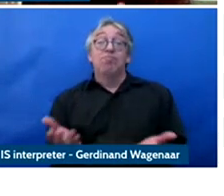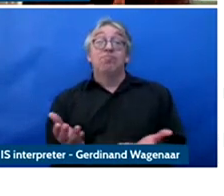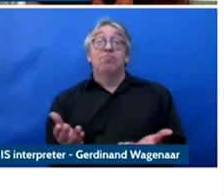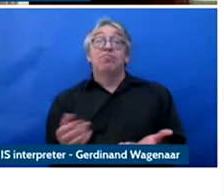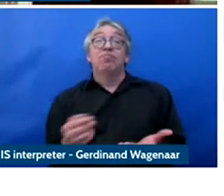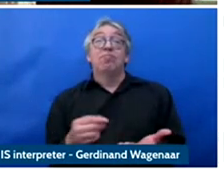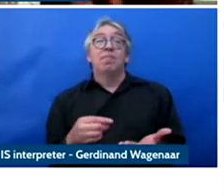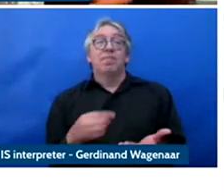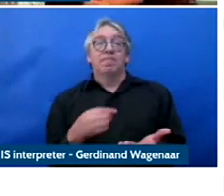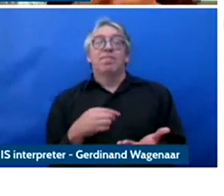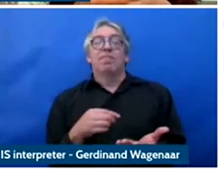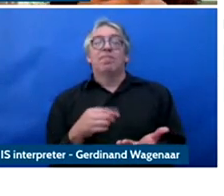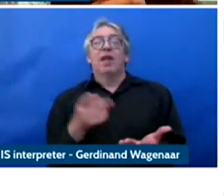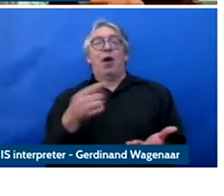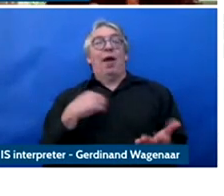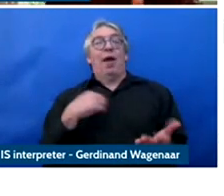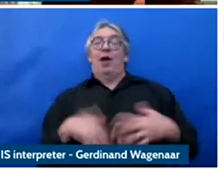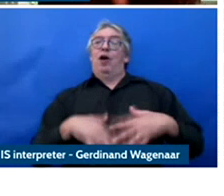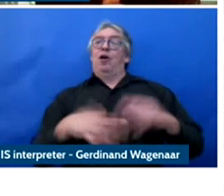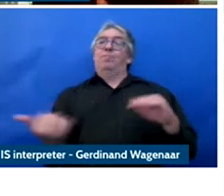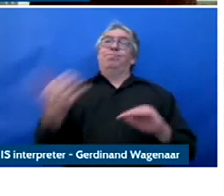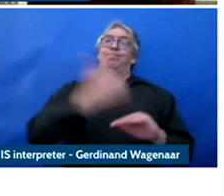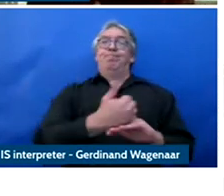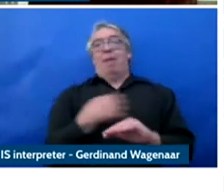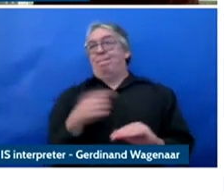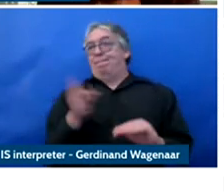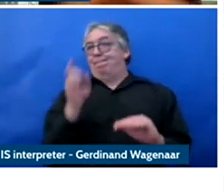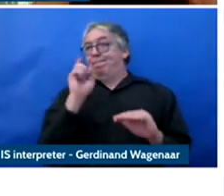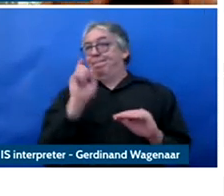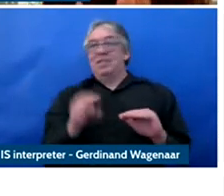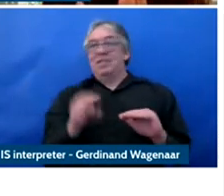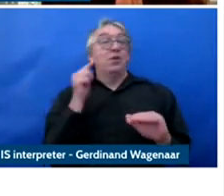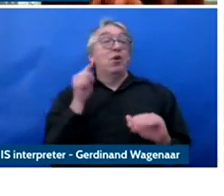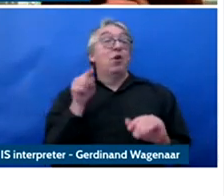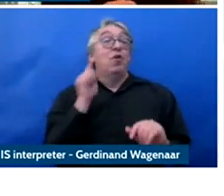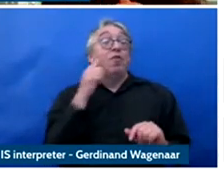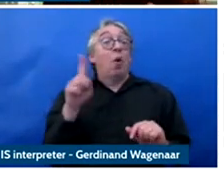classroom account for my daughter even if I tried to convince the school to use